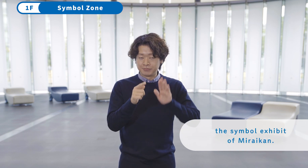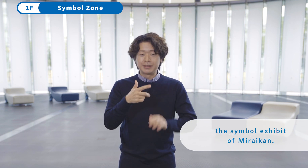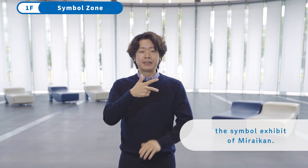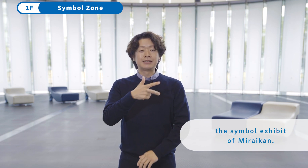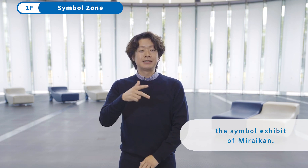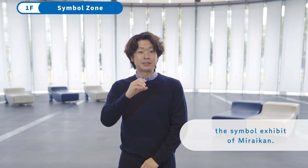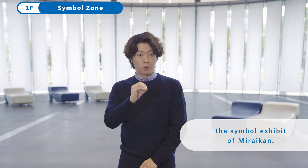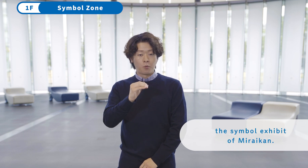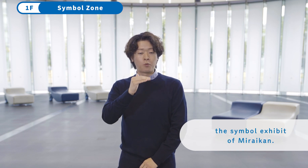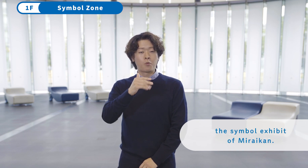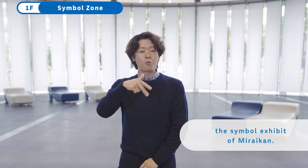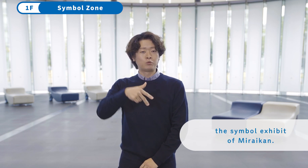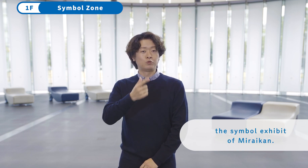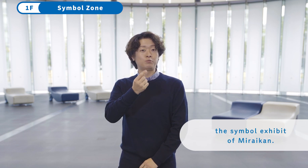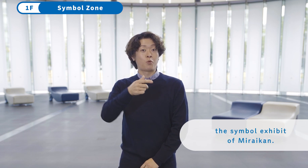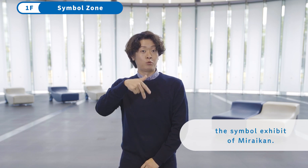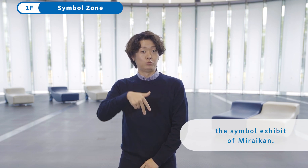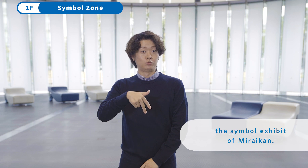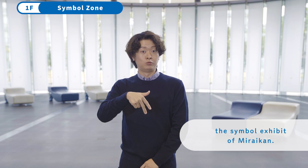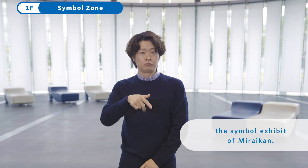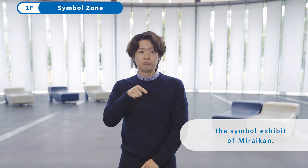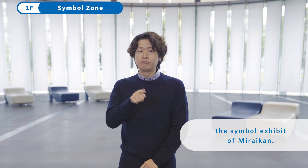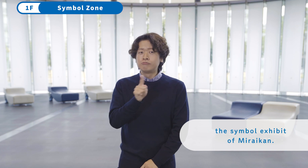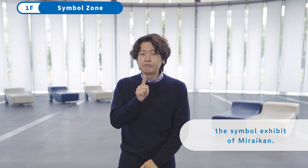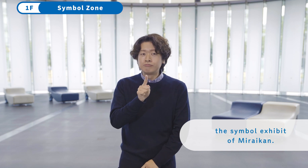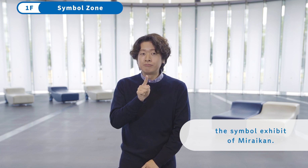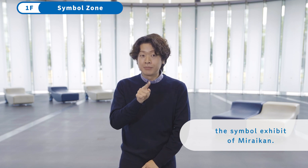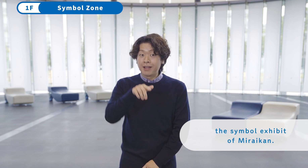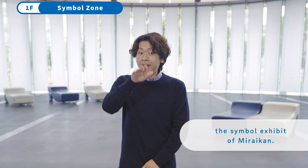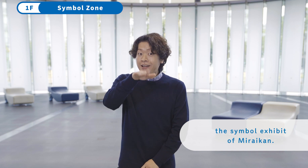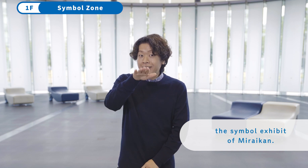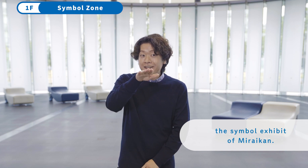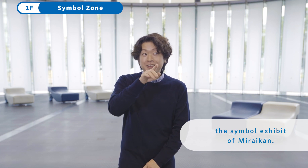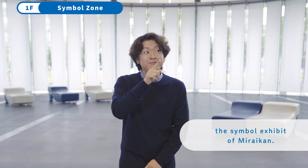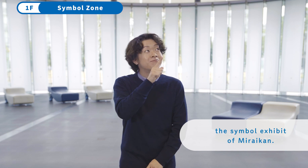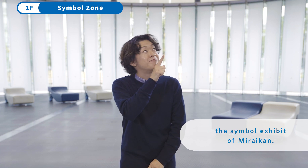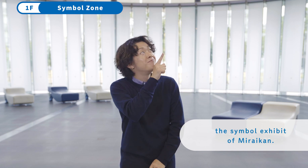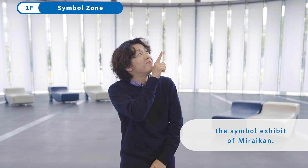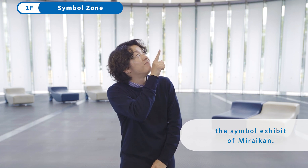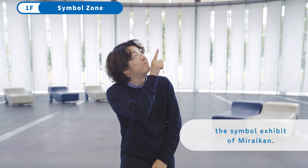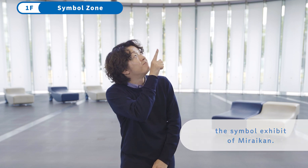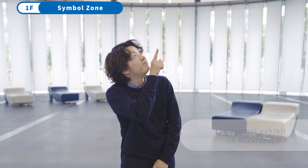the symbol exhibit of Miraikan.